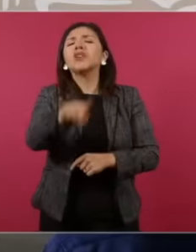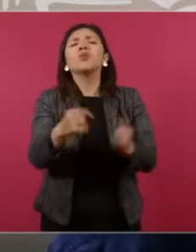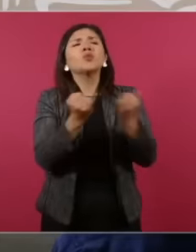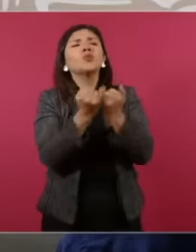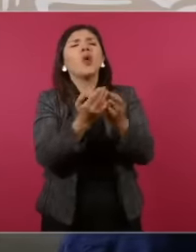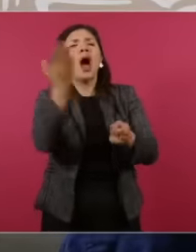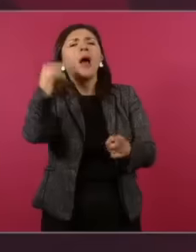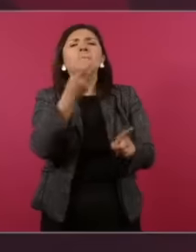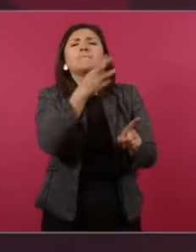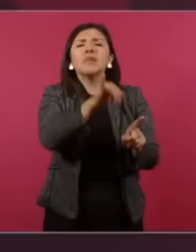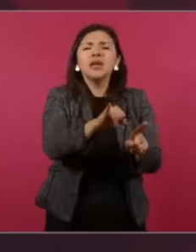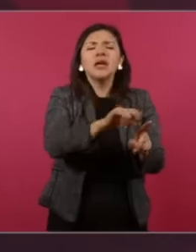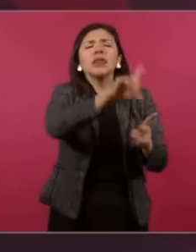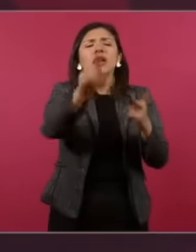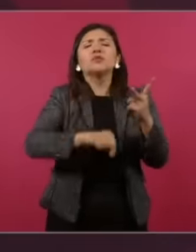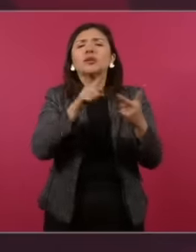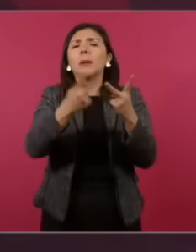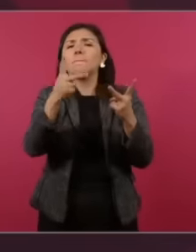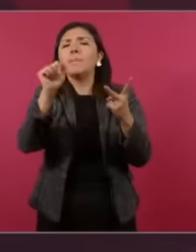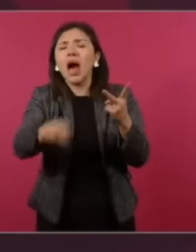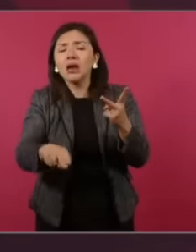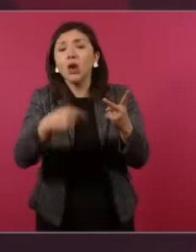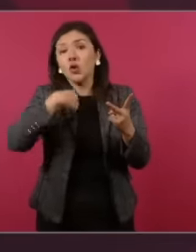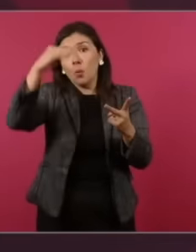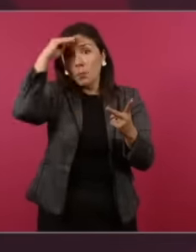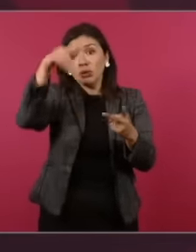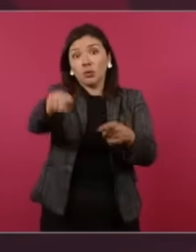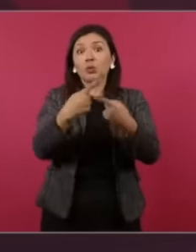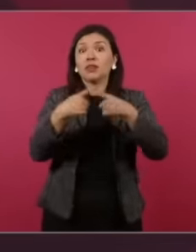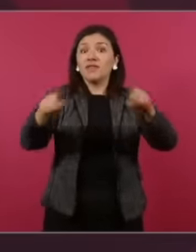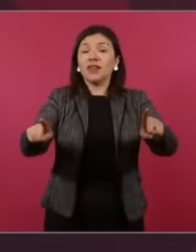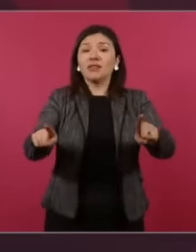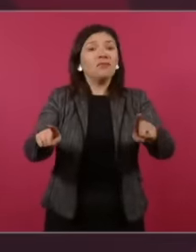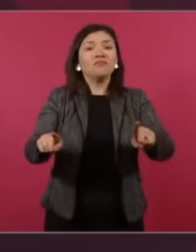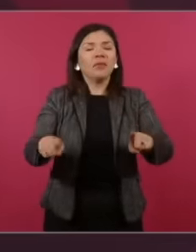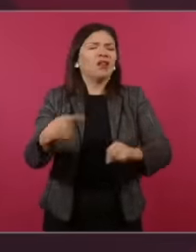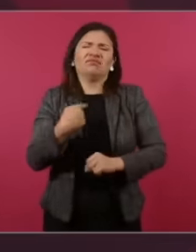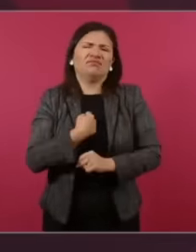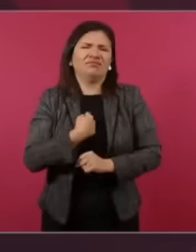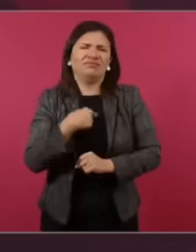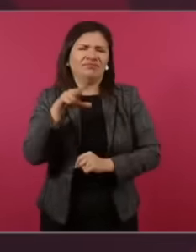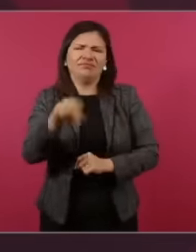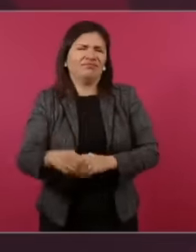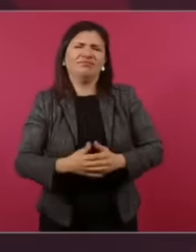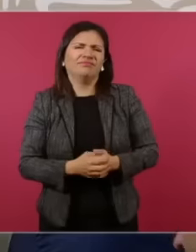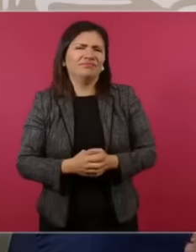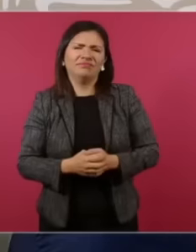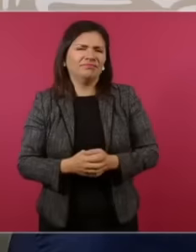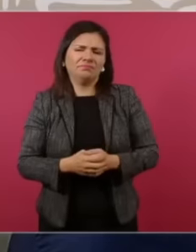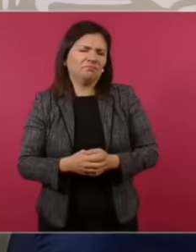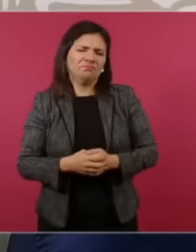the PAN members did it and I I thought we were going to be saved with you. I cannot